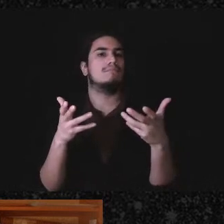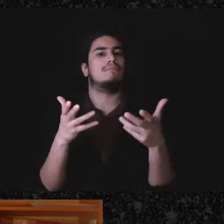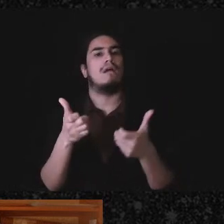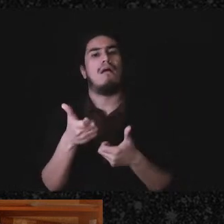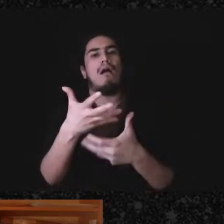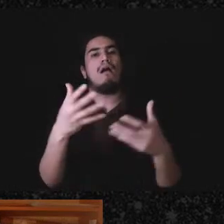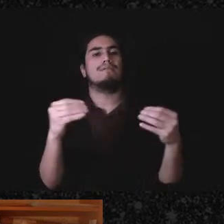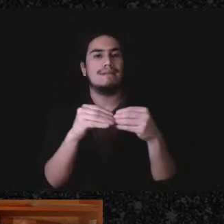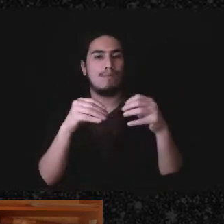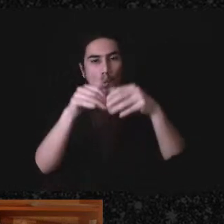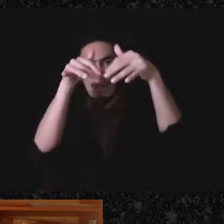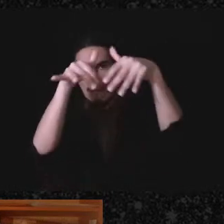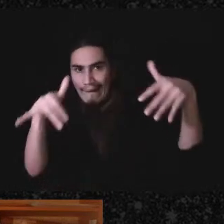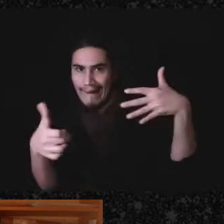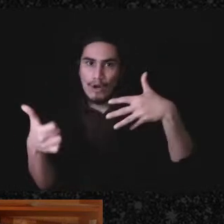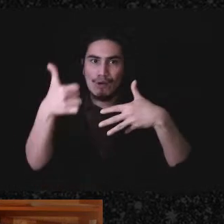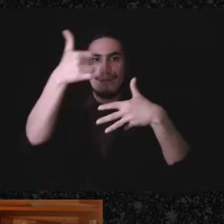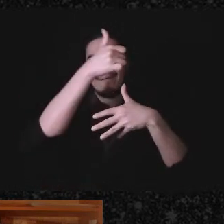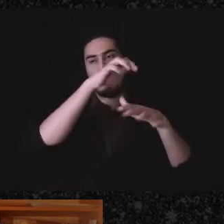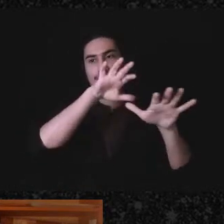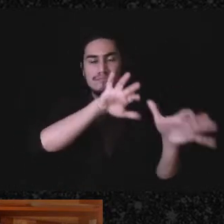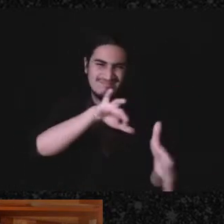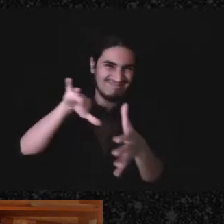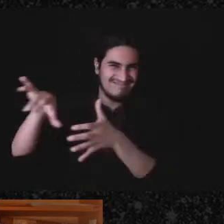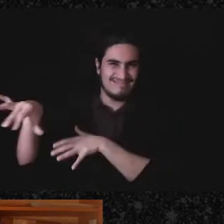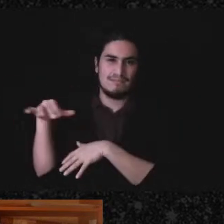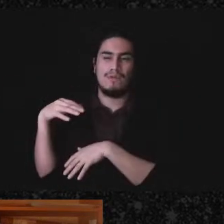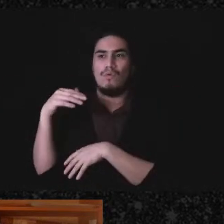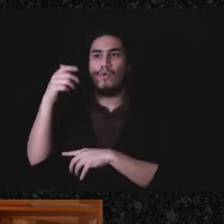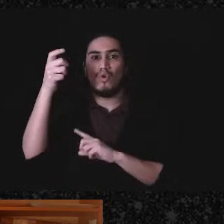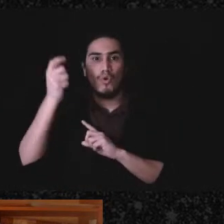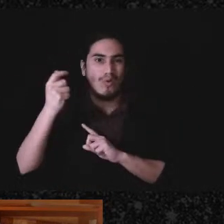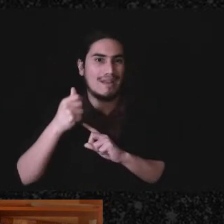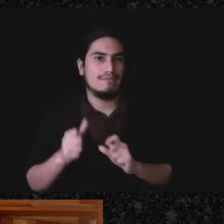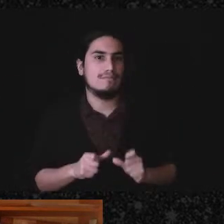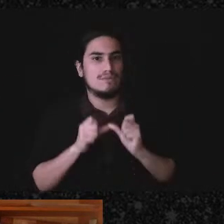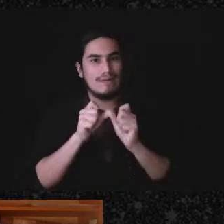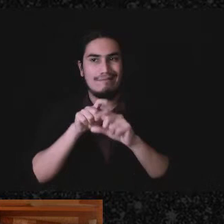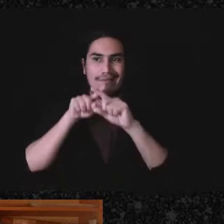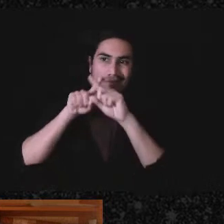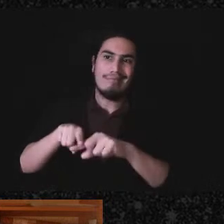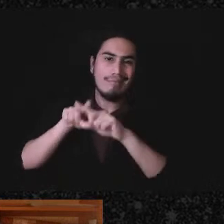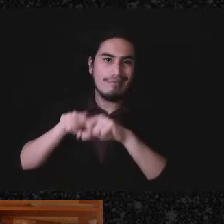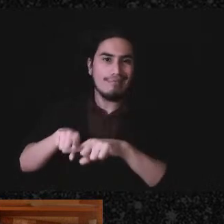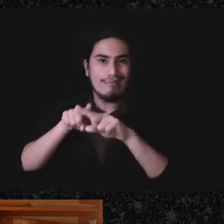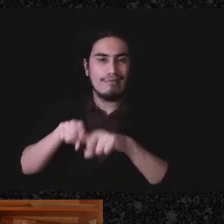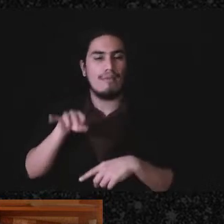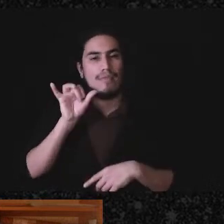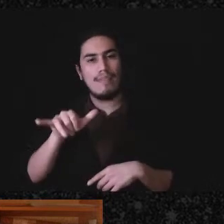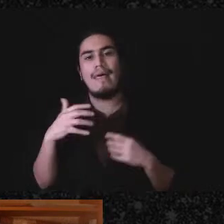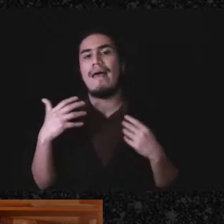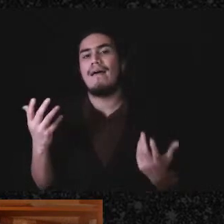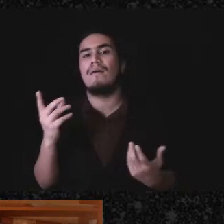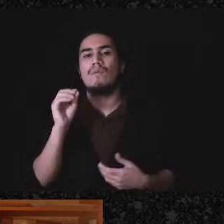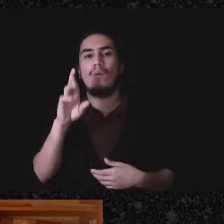you to you know live off of grants and to only you know rely on professional managers,